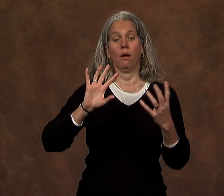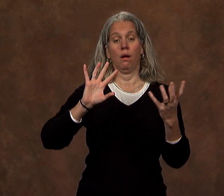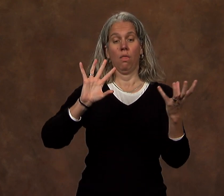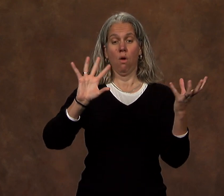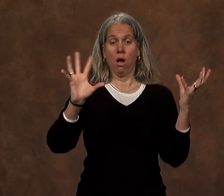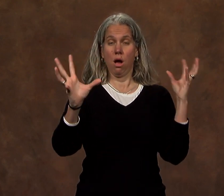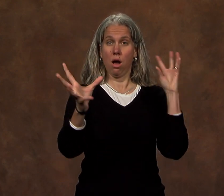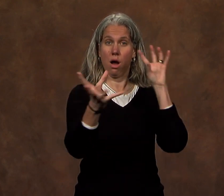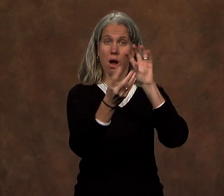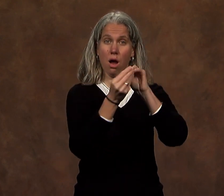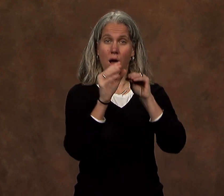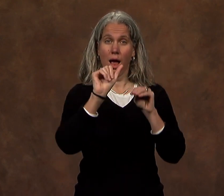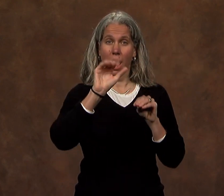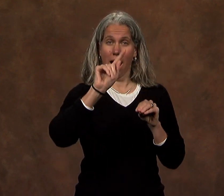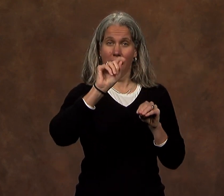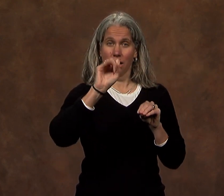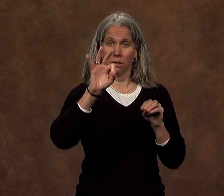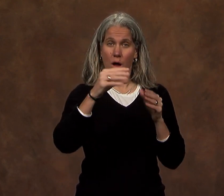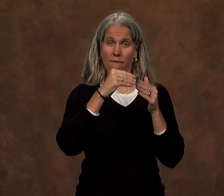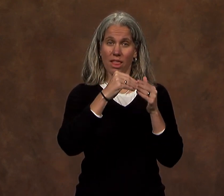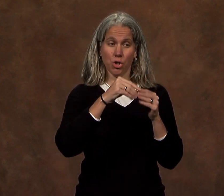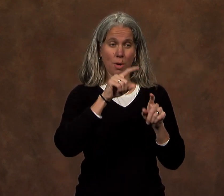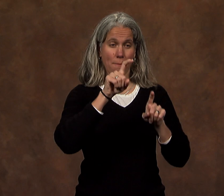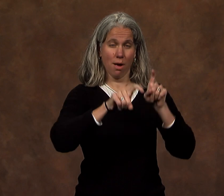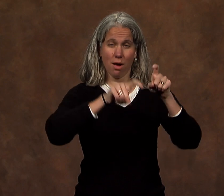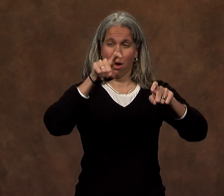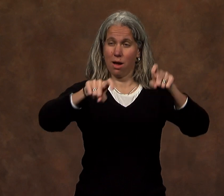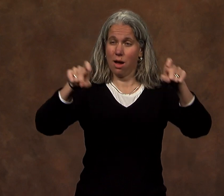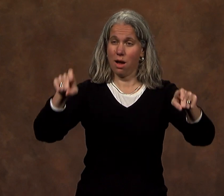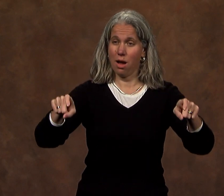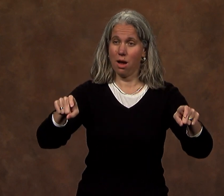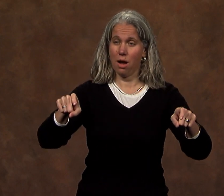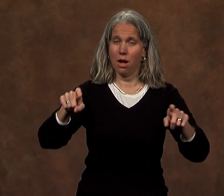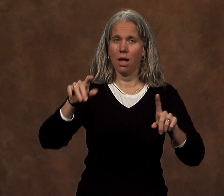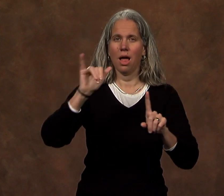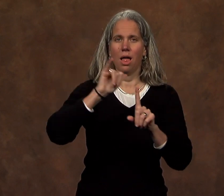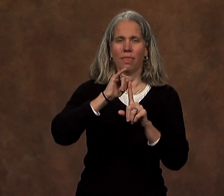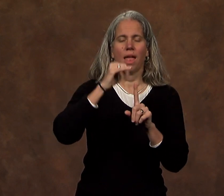These acts of leadership throughout this campus is